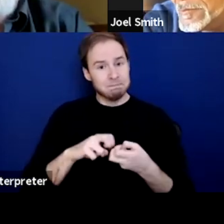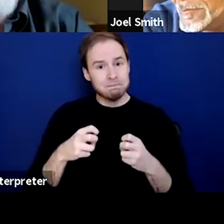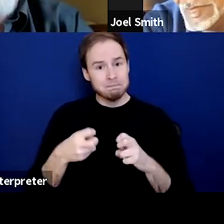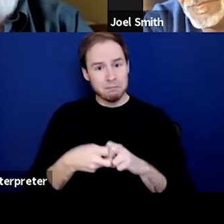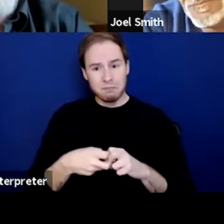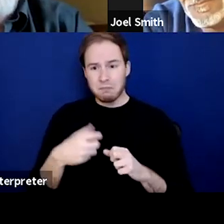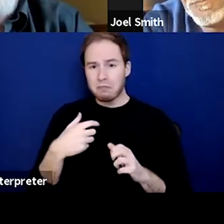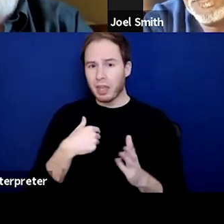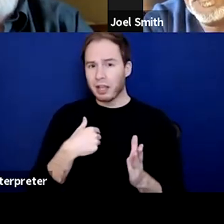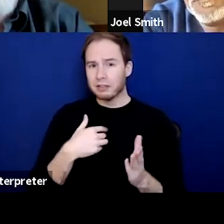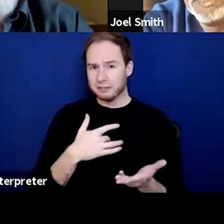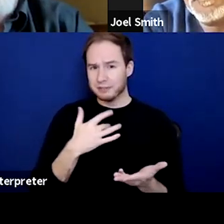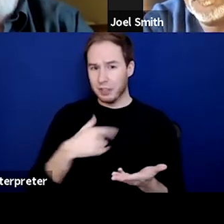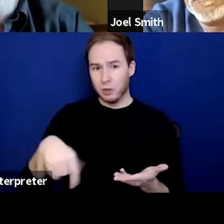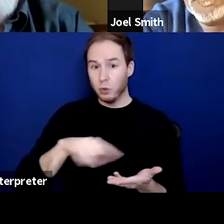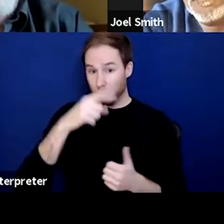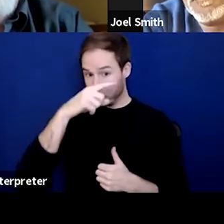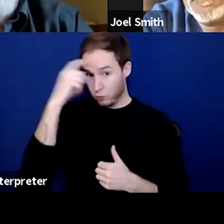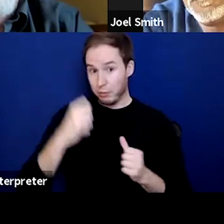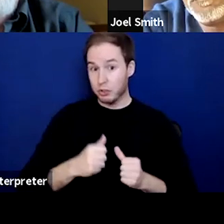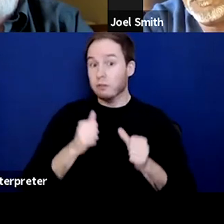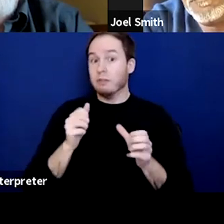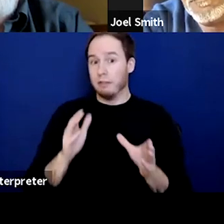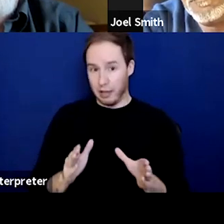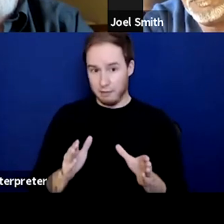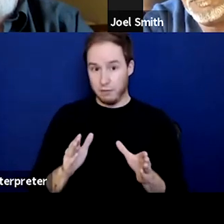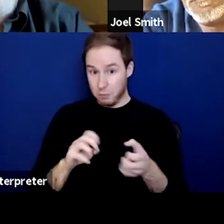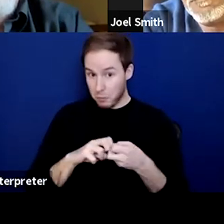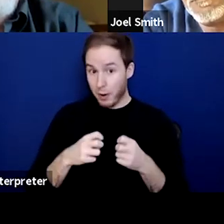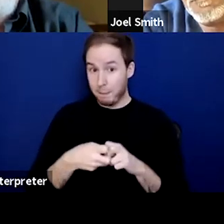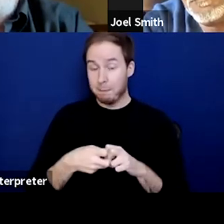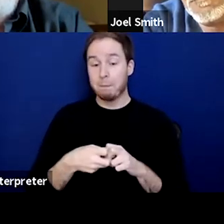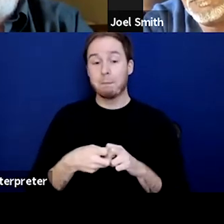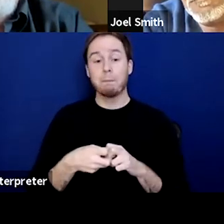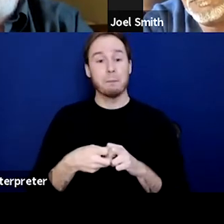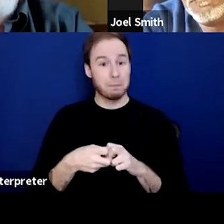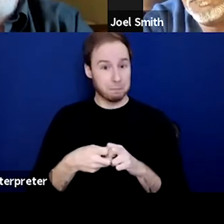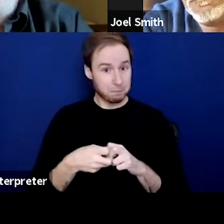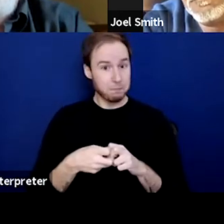that those of us who are trauma survivors have is that there's a lot of trauma.